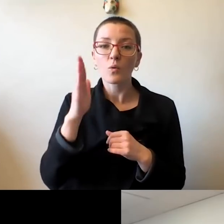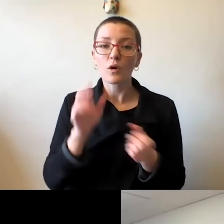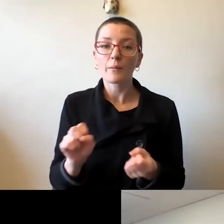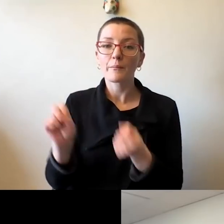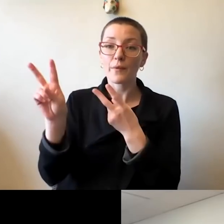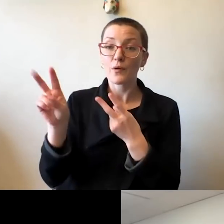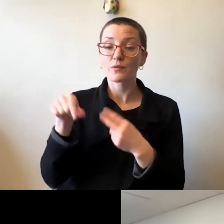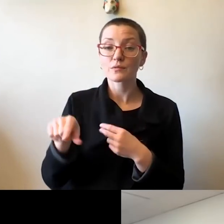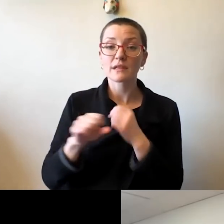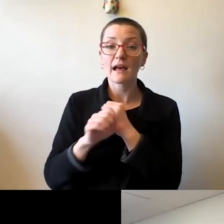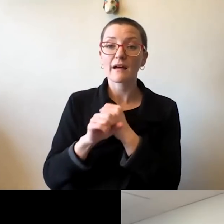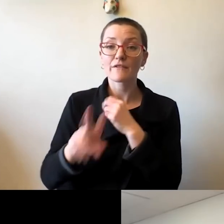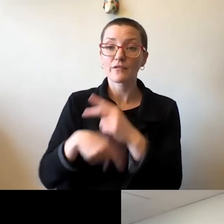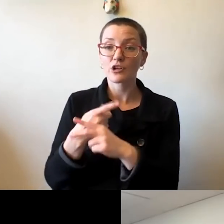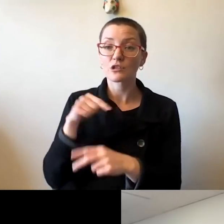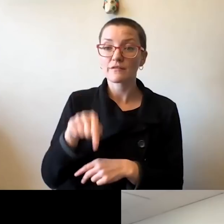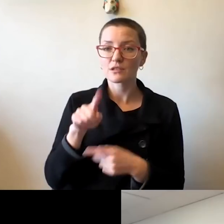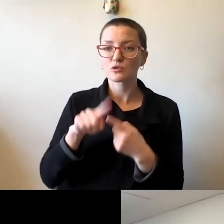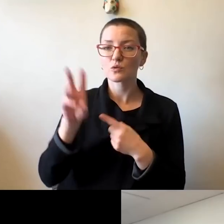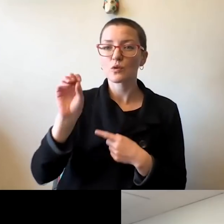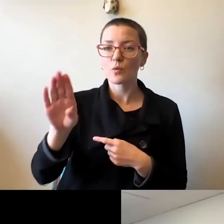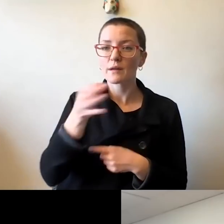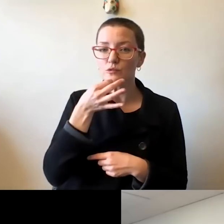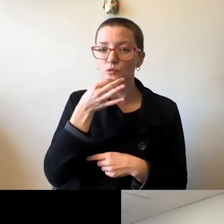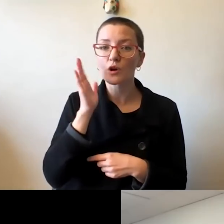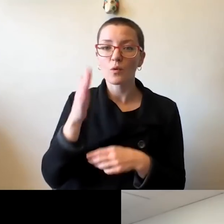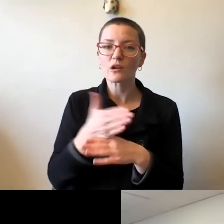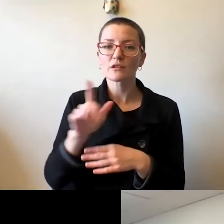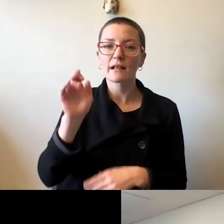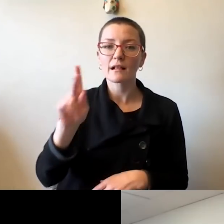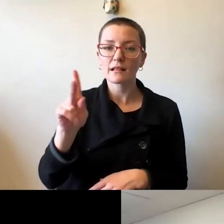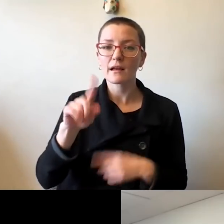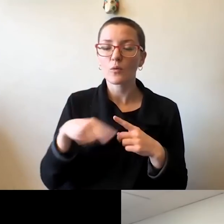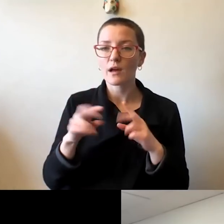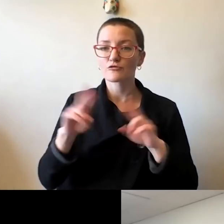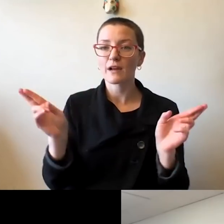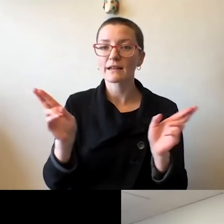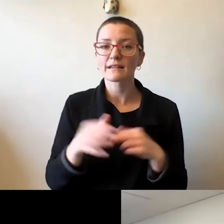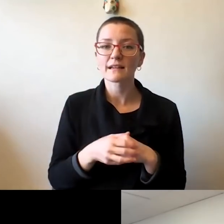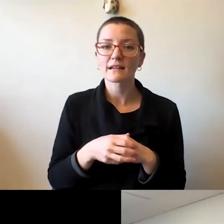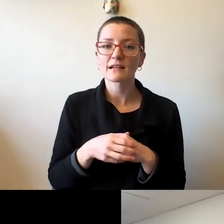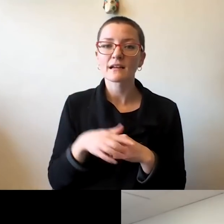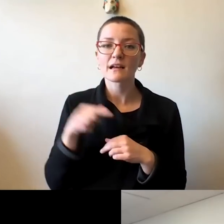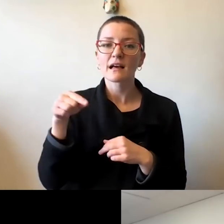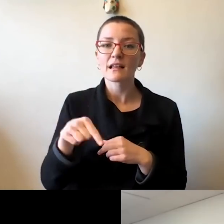of this to the web shortly. We will share that link when we have it ready. And this concludes our 2020 State